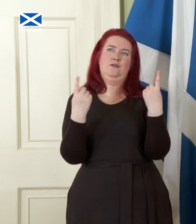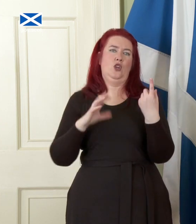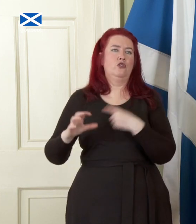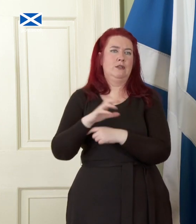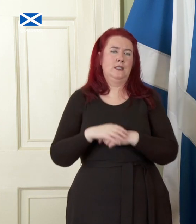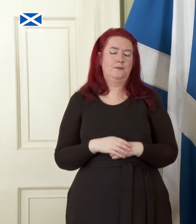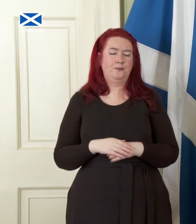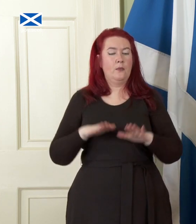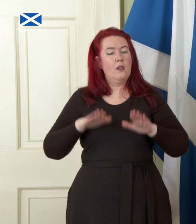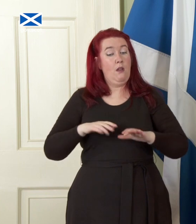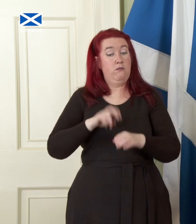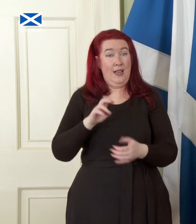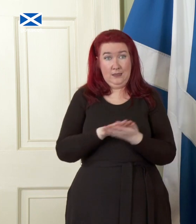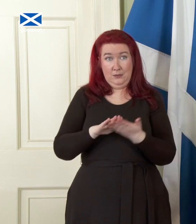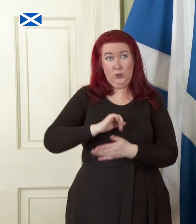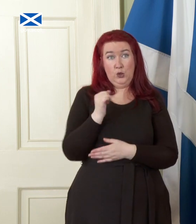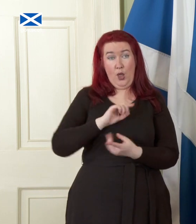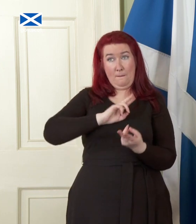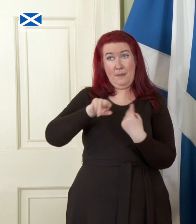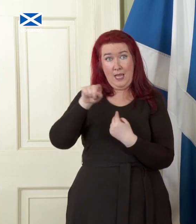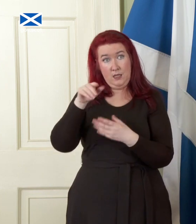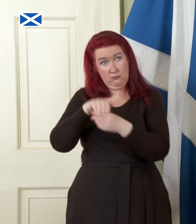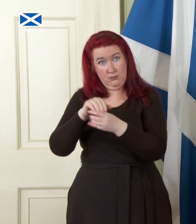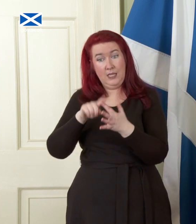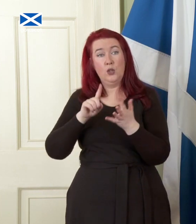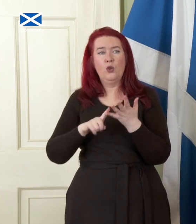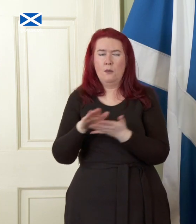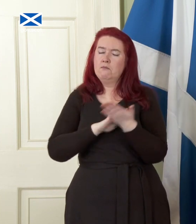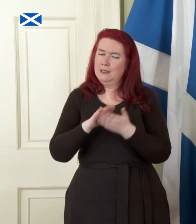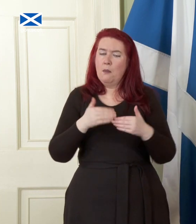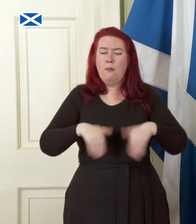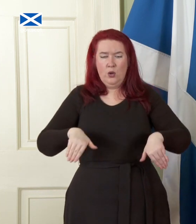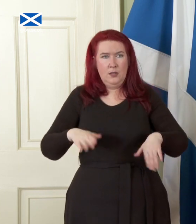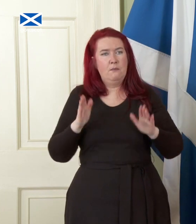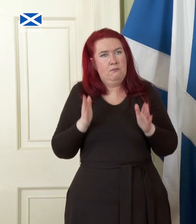when Scotland returns to the EU, is that border arrangements will be required to ensure continued